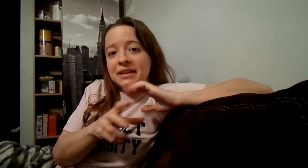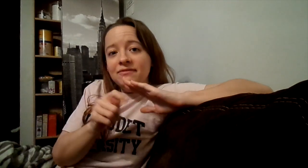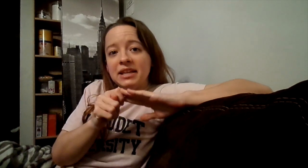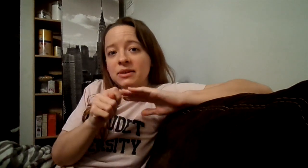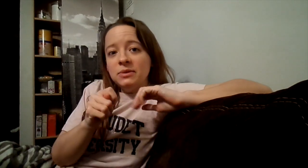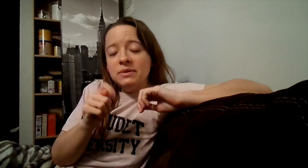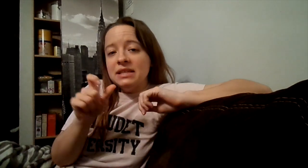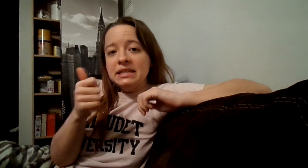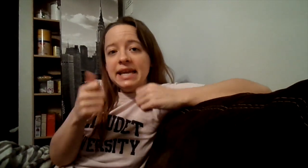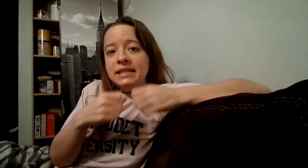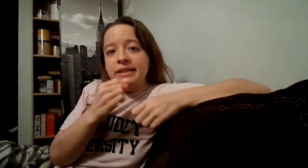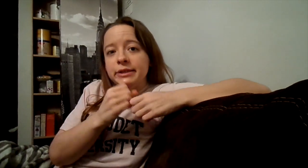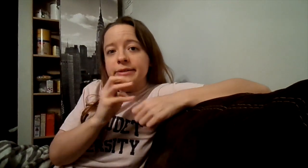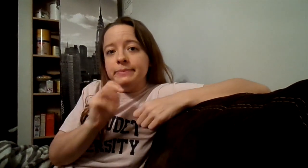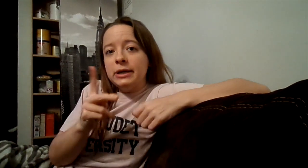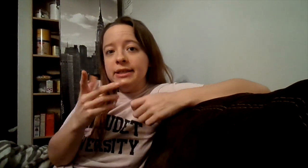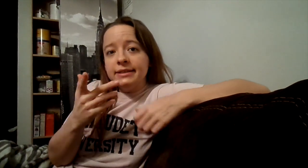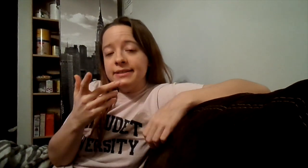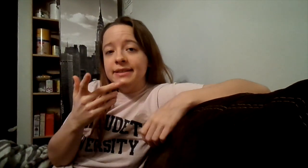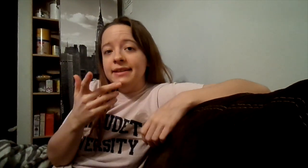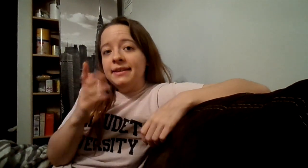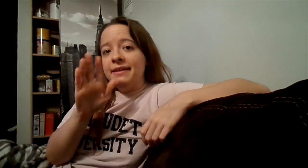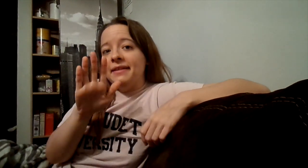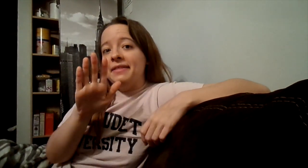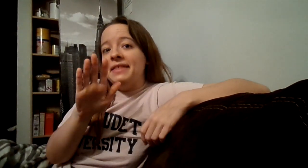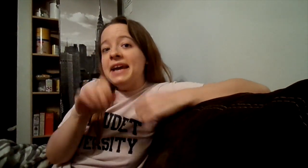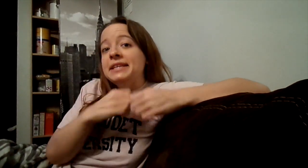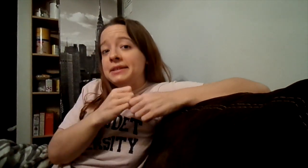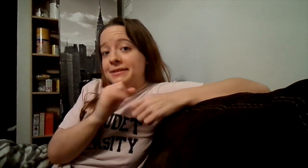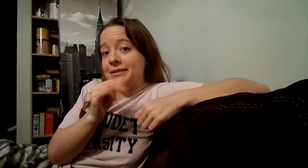videos at the 10 year mark, that year is going